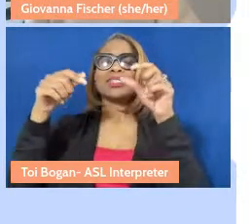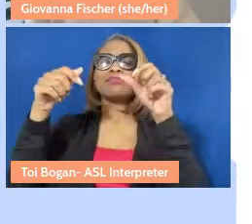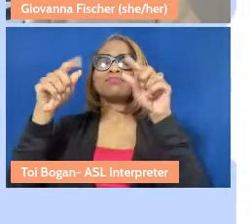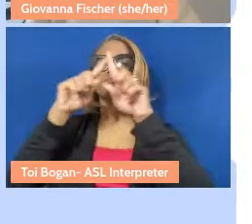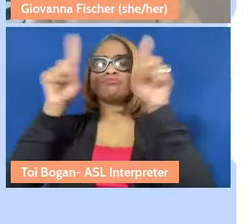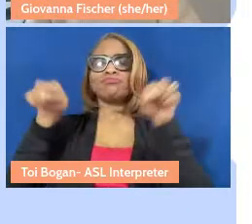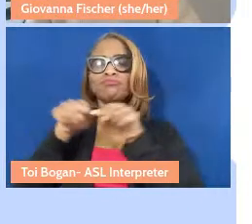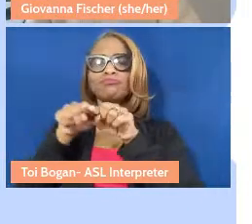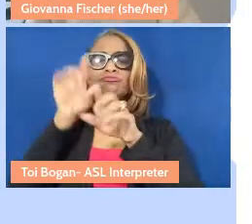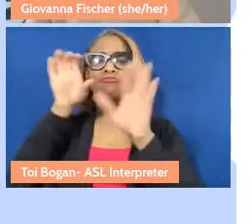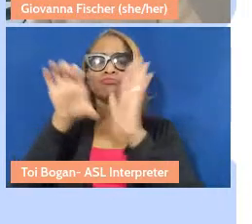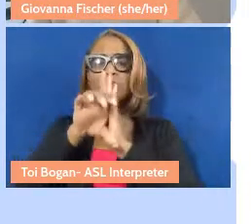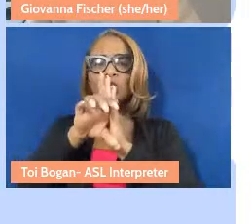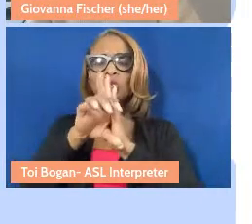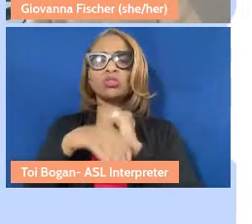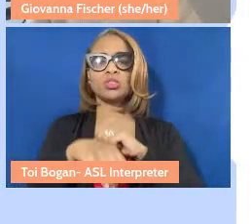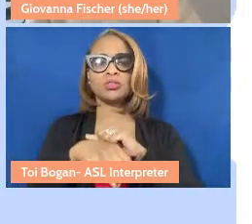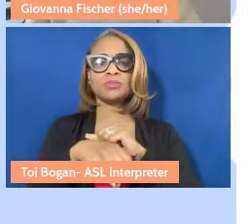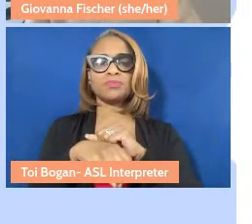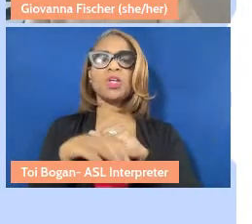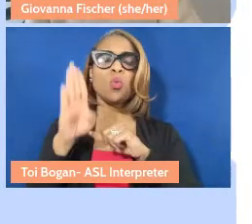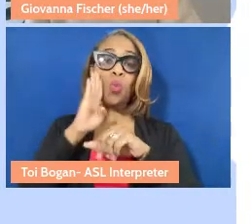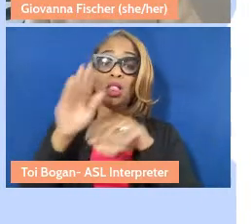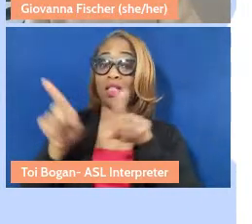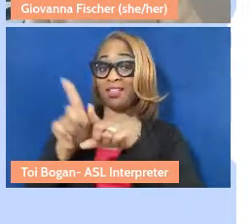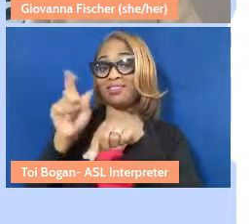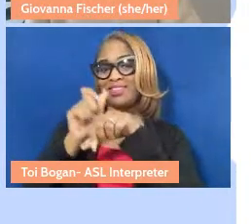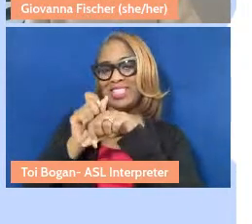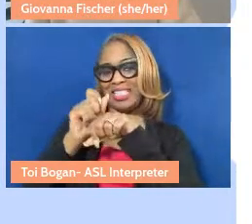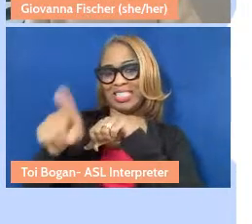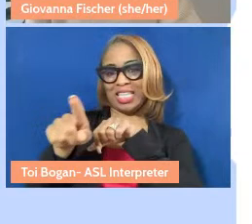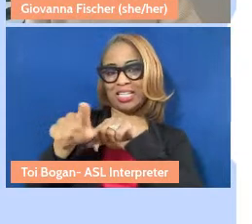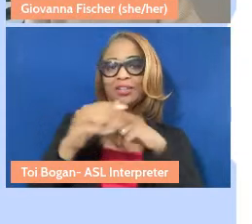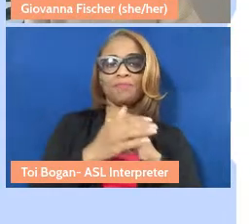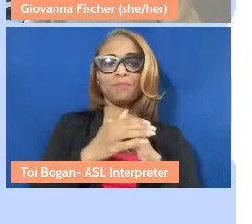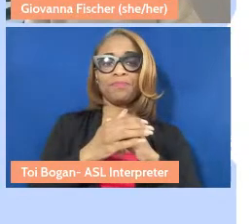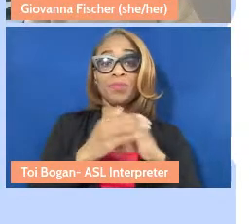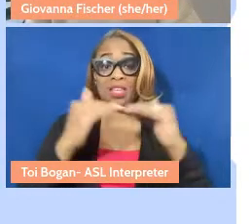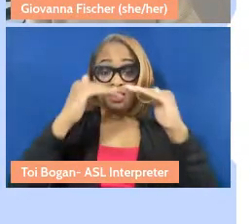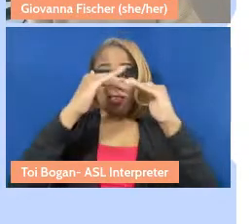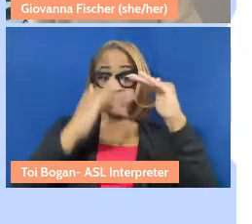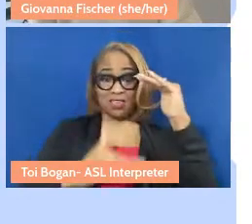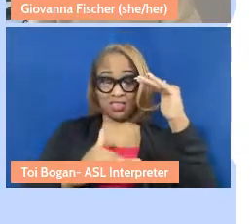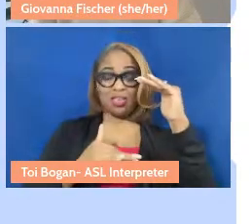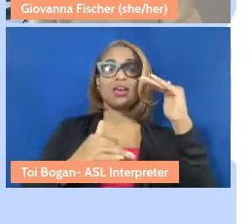which will be sent to you. And beneath that are provocations from the practitioners that align